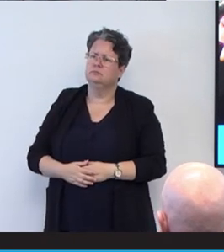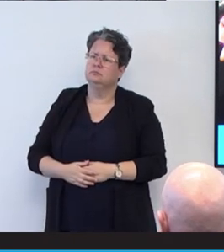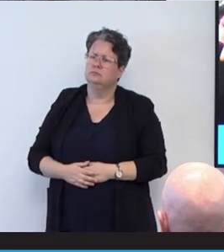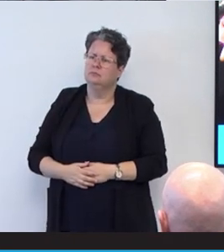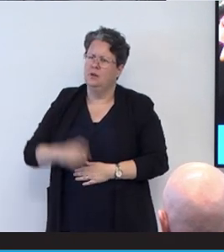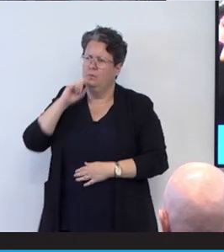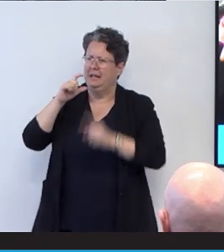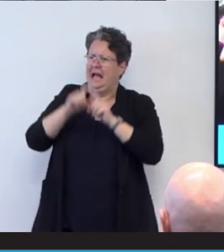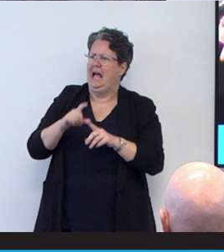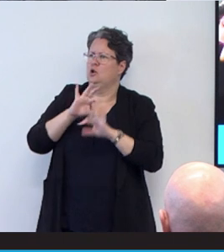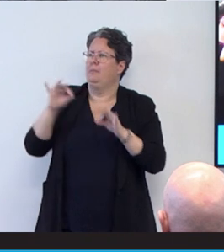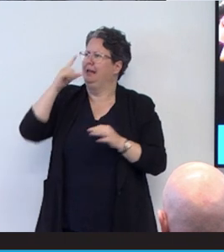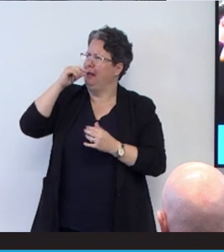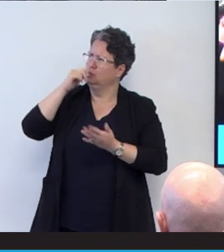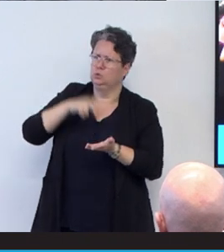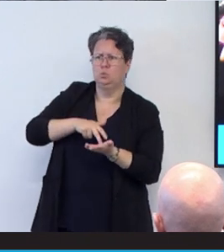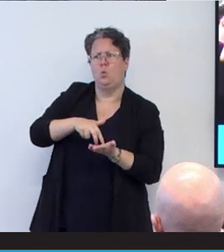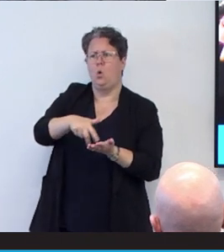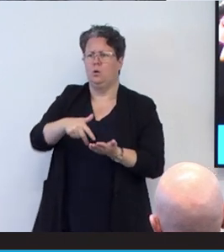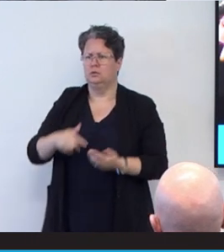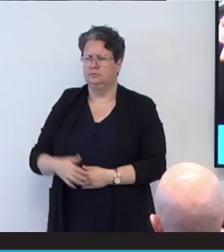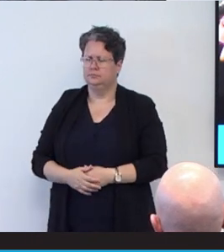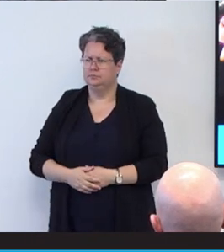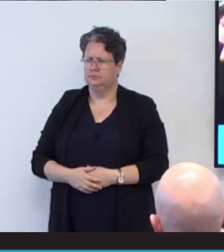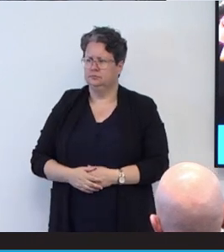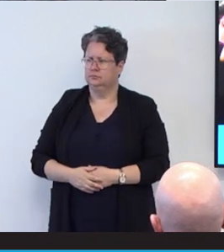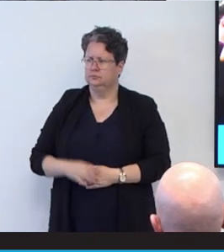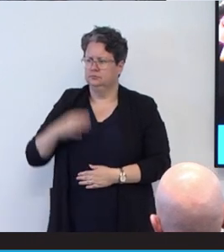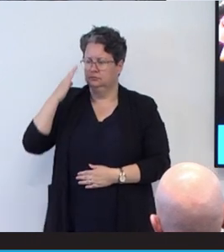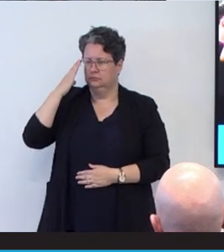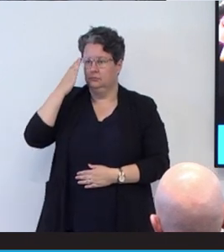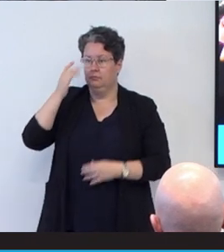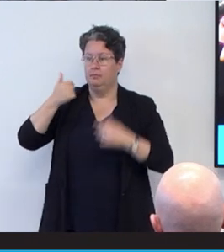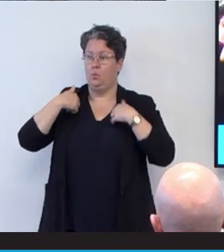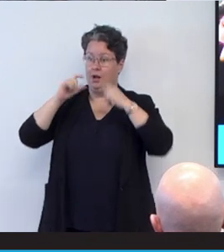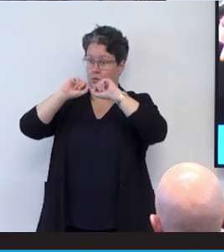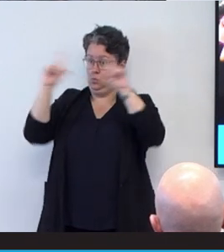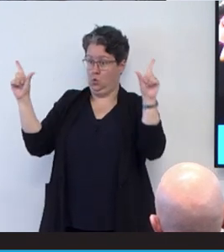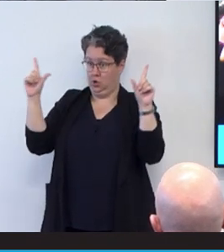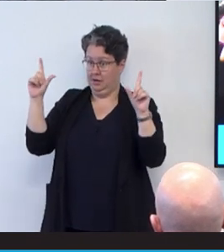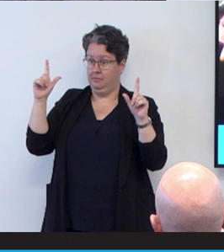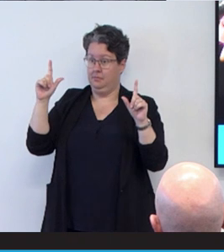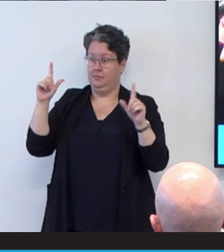to walk. But I woke up and over the days that came laying on a hospital bed for a